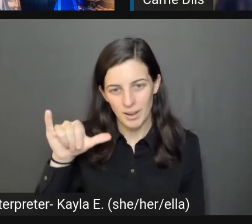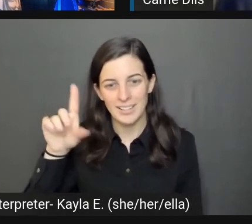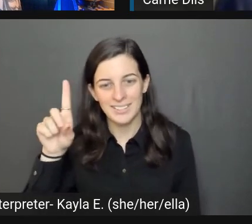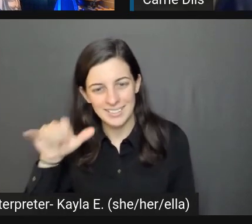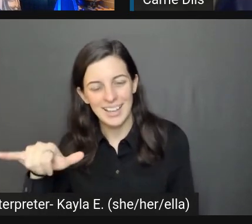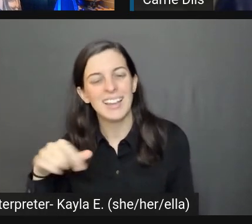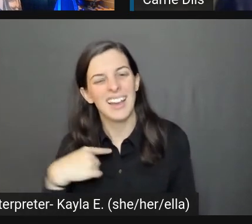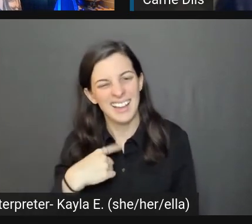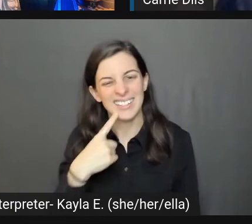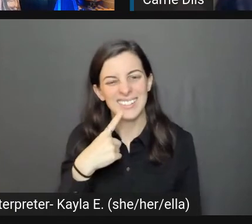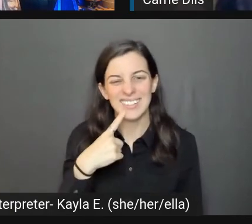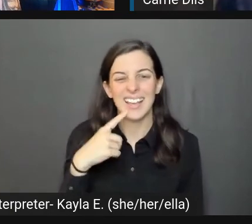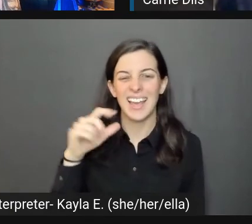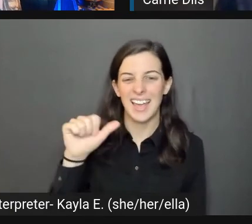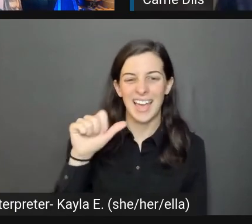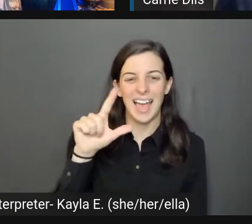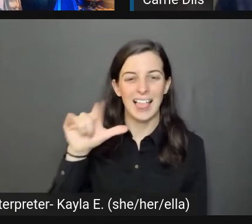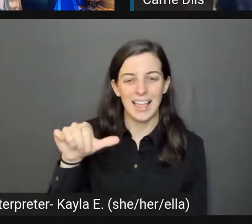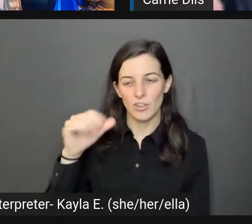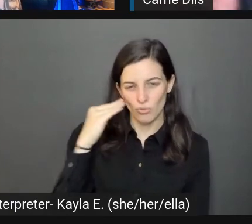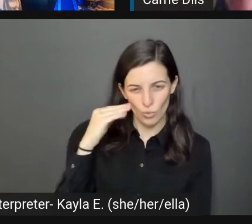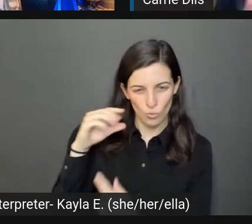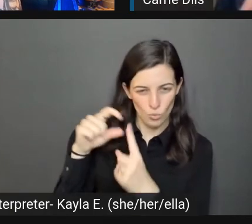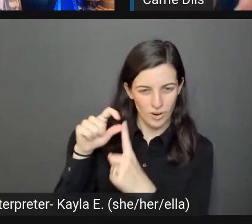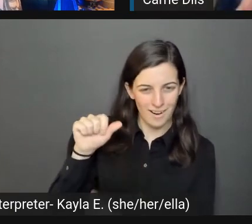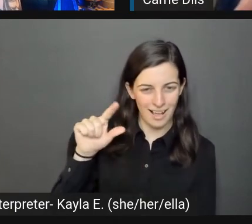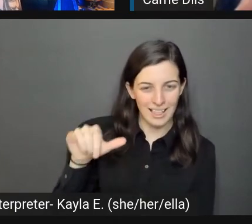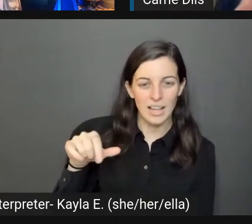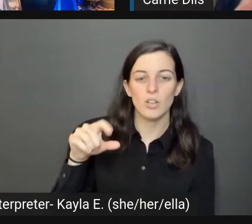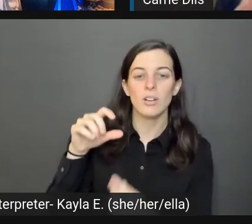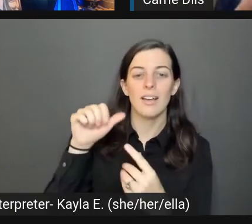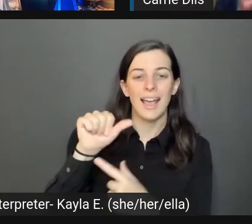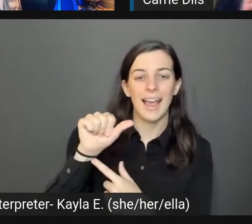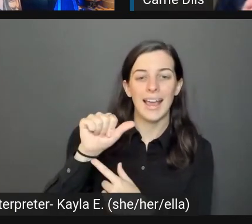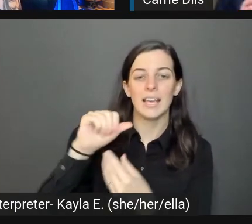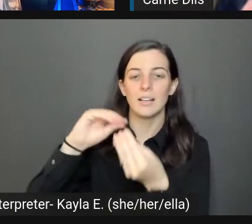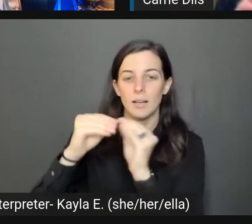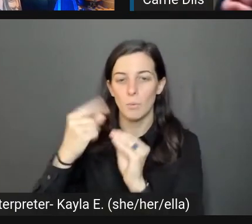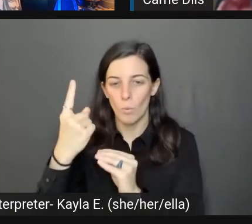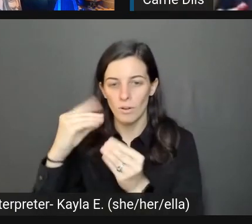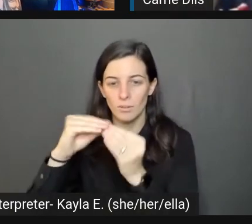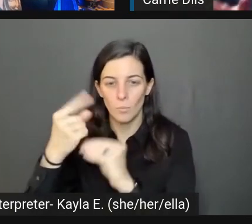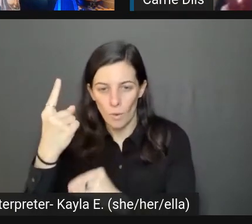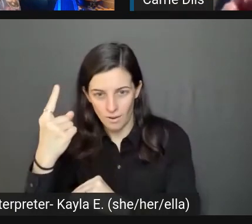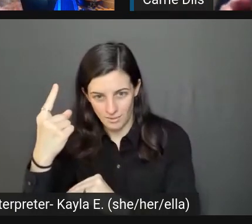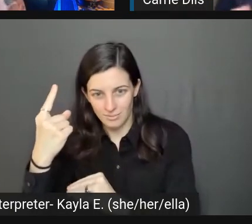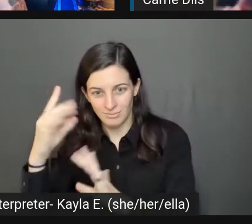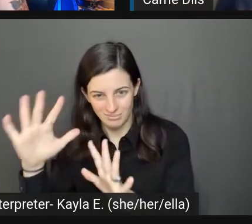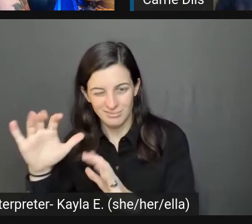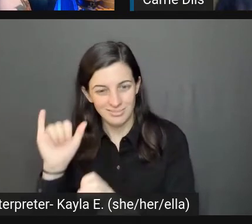For anybody that doesn't know, Y, it's got the 11 in there,